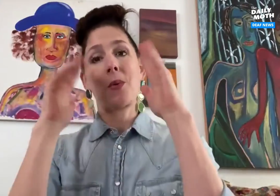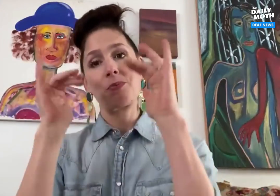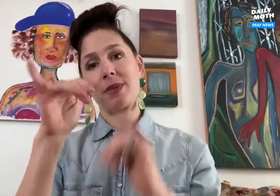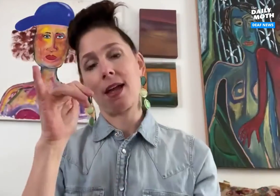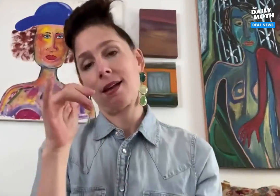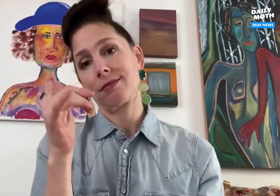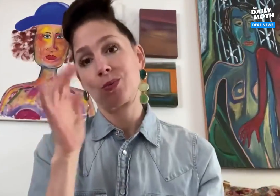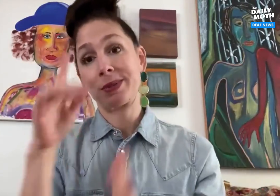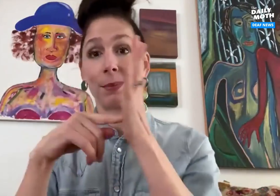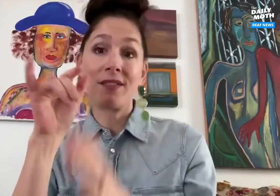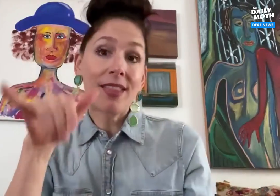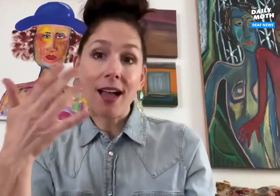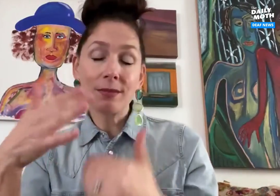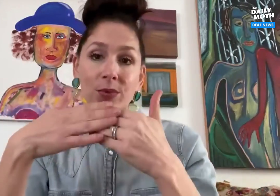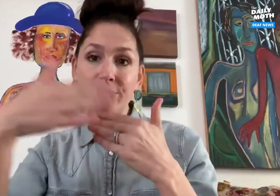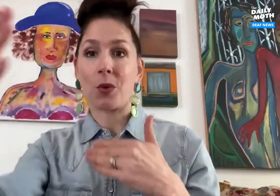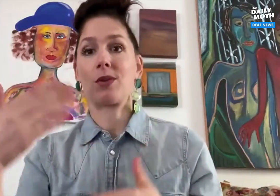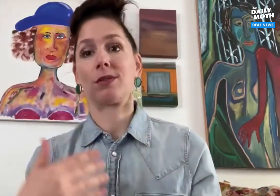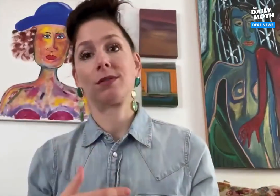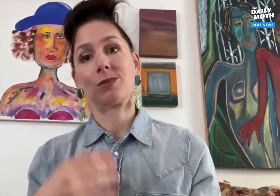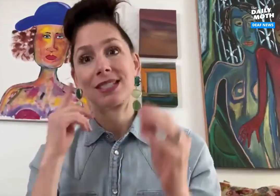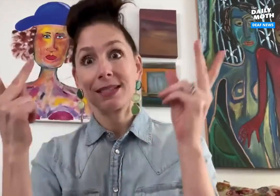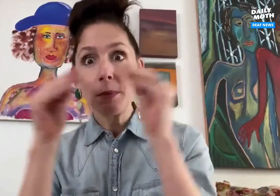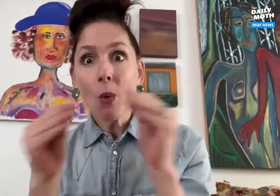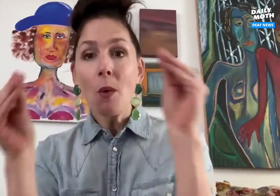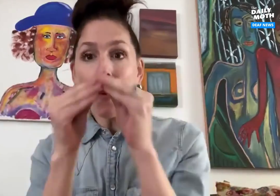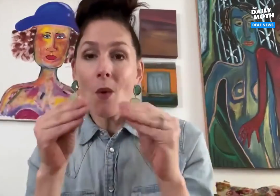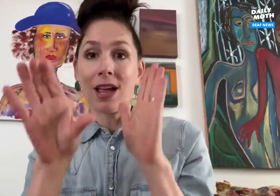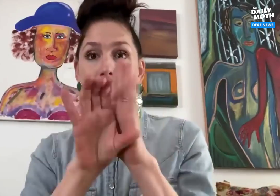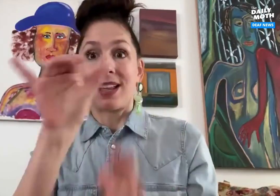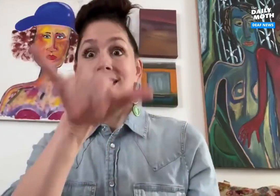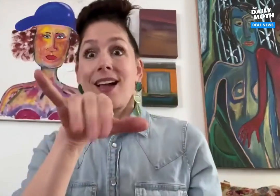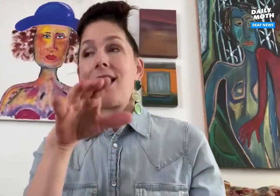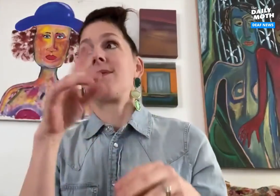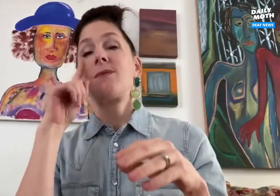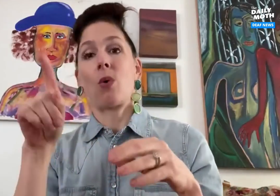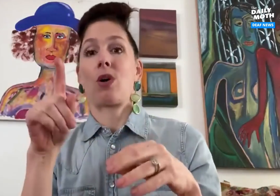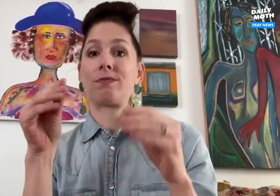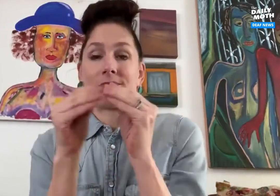I hope that this experience will be an example of that collaboration moving forward. I would like to see more and more characters like that and